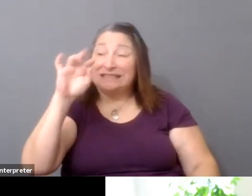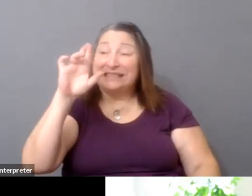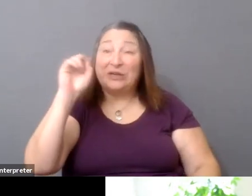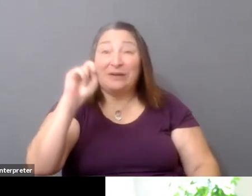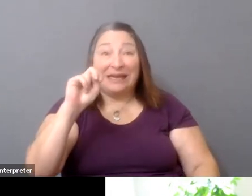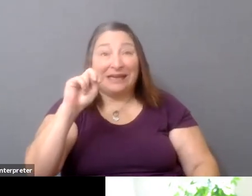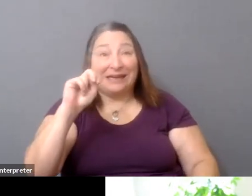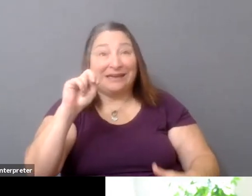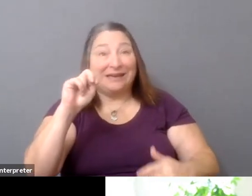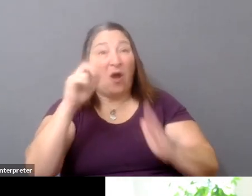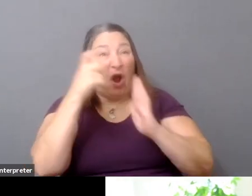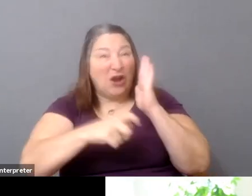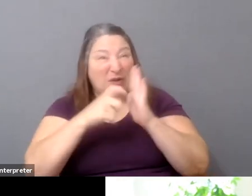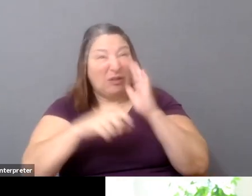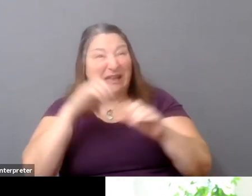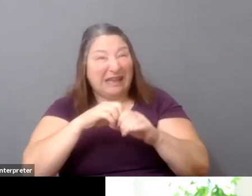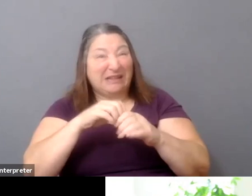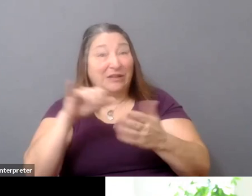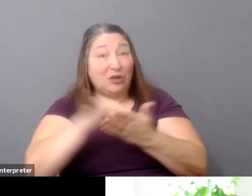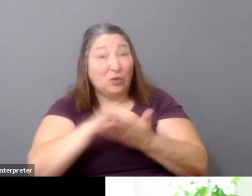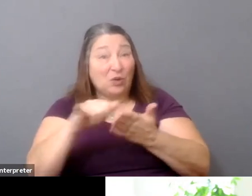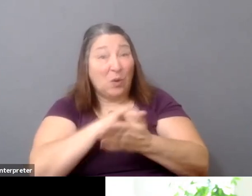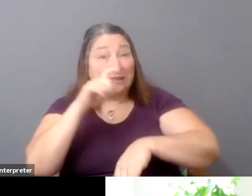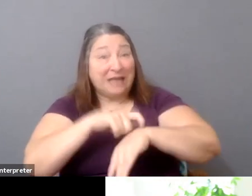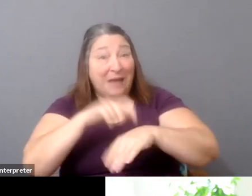but I hope that it's not just that one conversation.